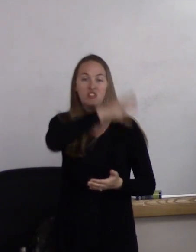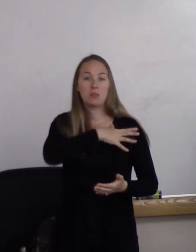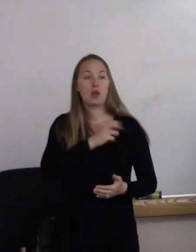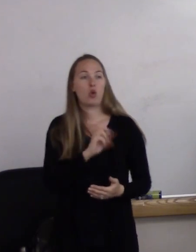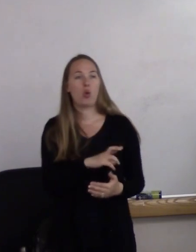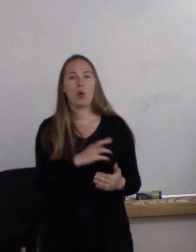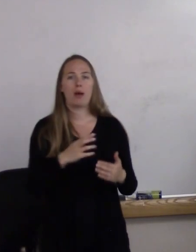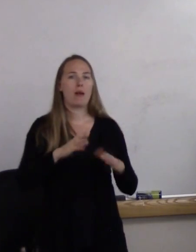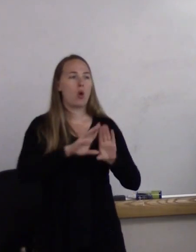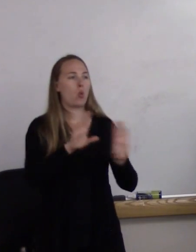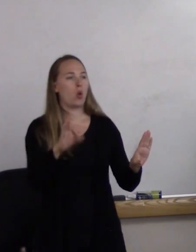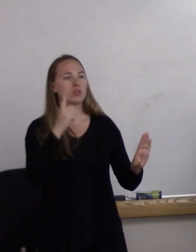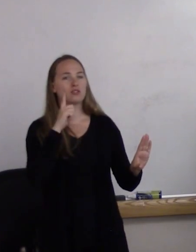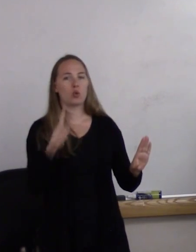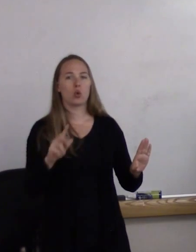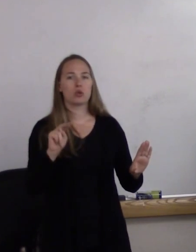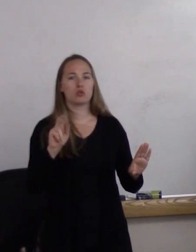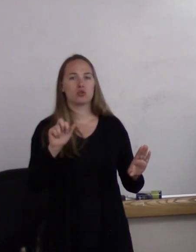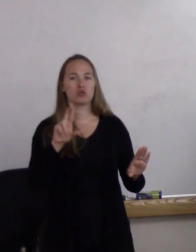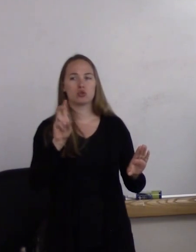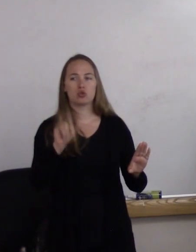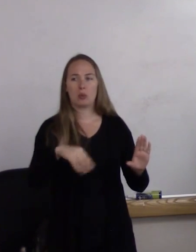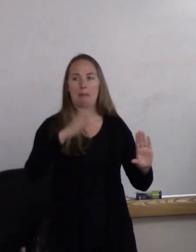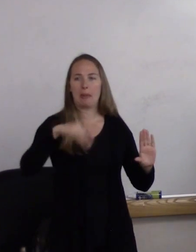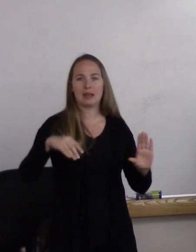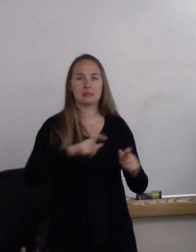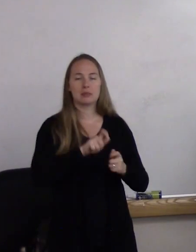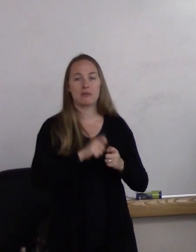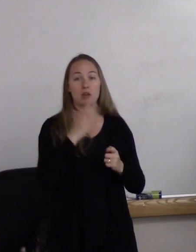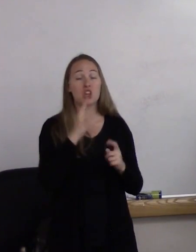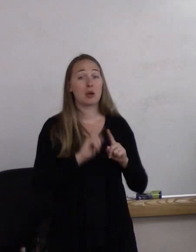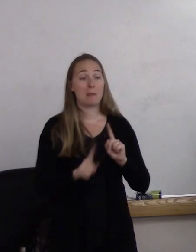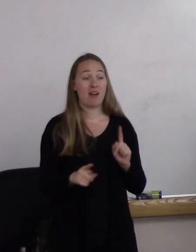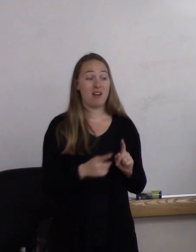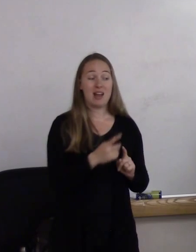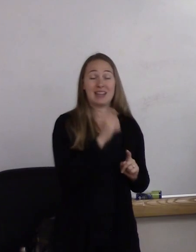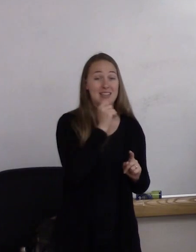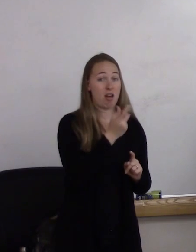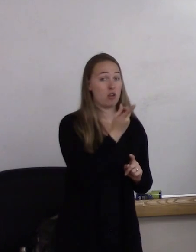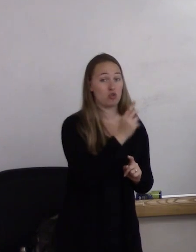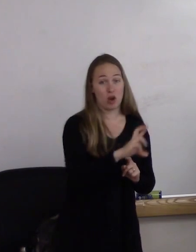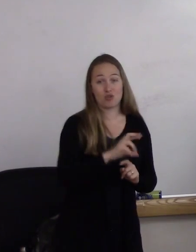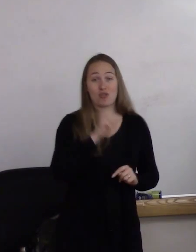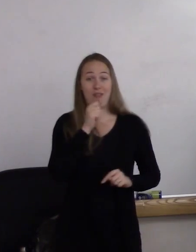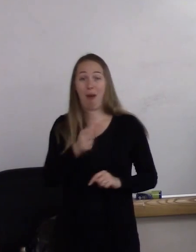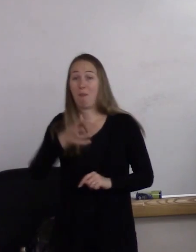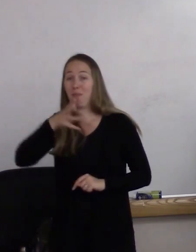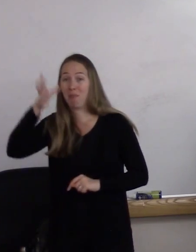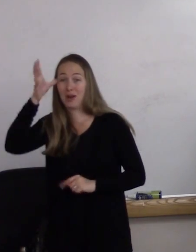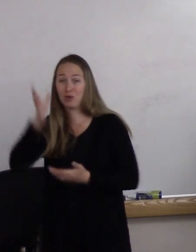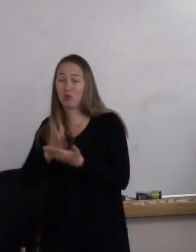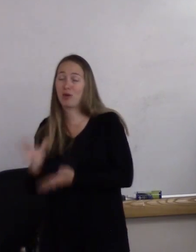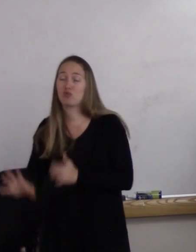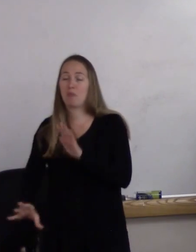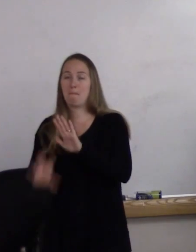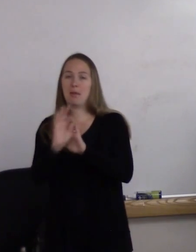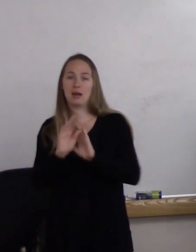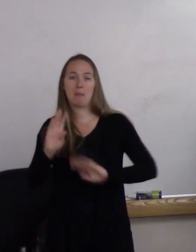it's not the doctor's or even the parents' right to choose the biological sex for that baby,